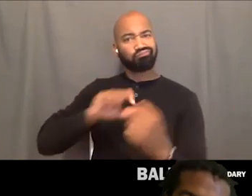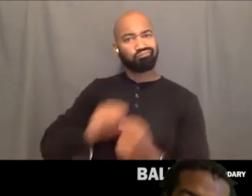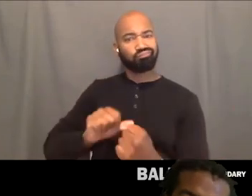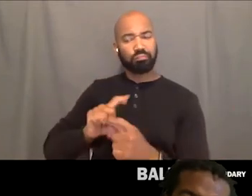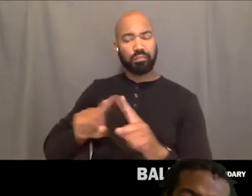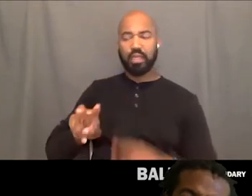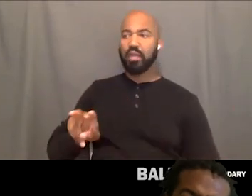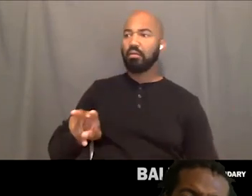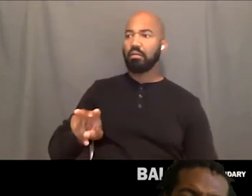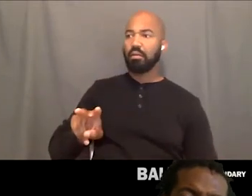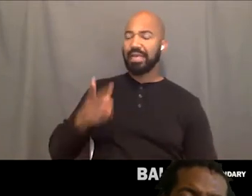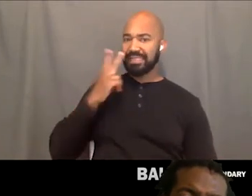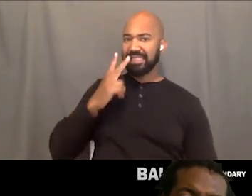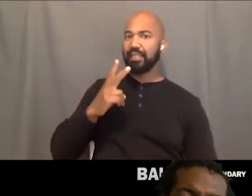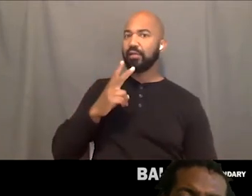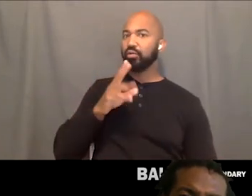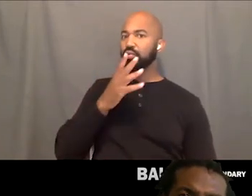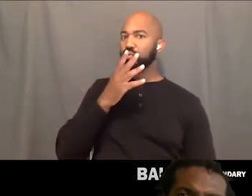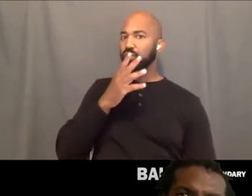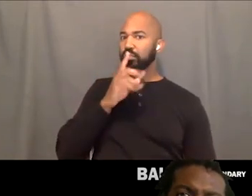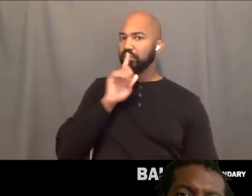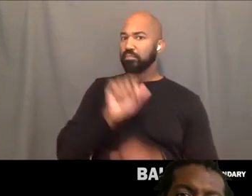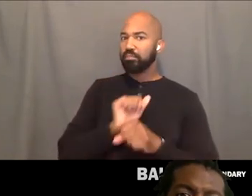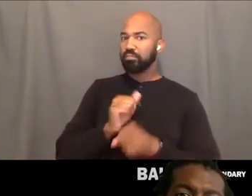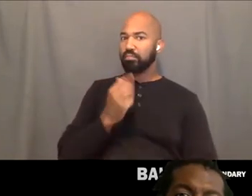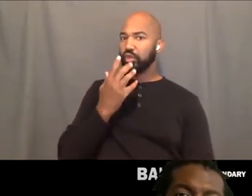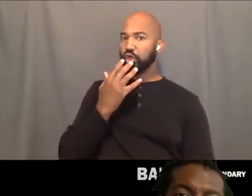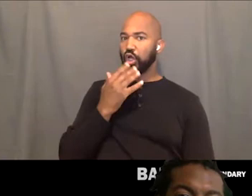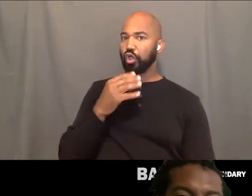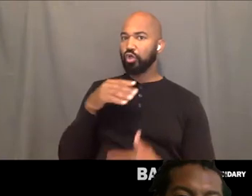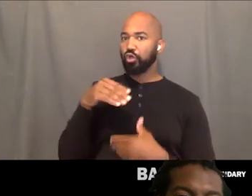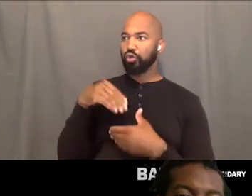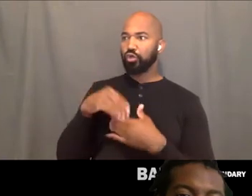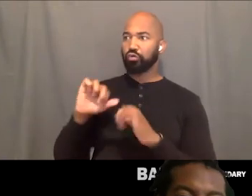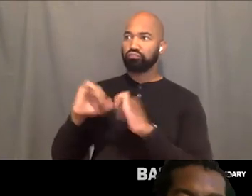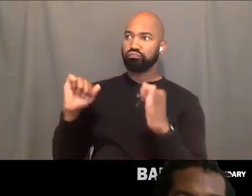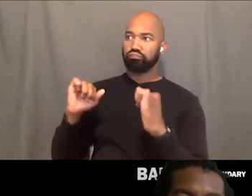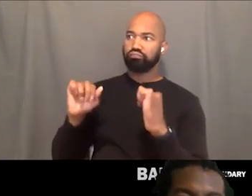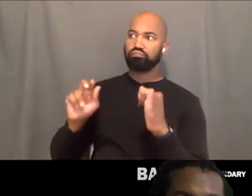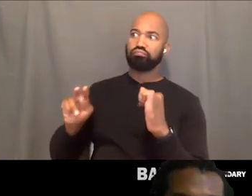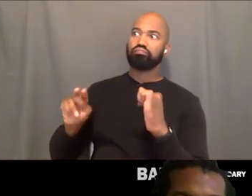Oh. I heard that. I know, um, especially in the time of social media cause we're all like kind of separate